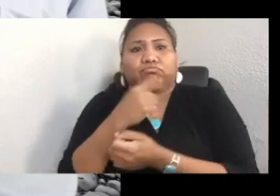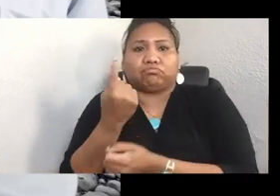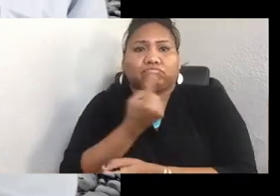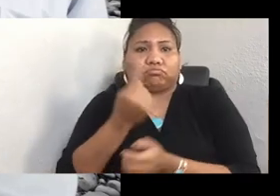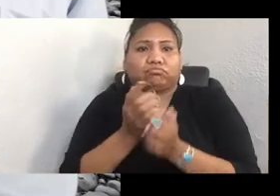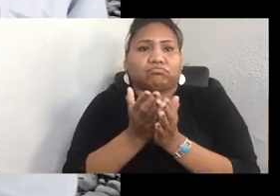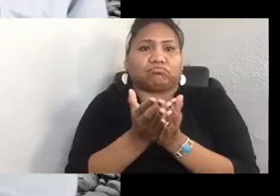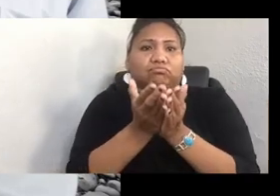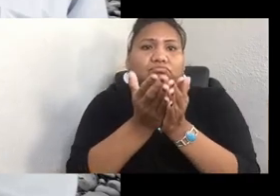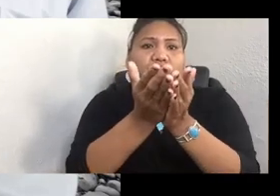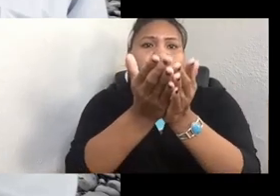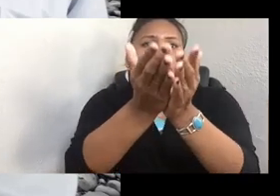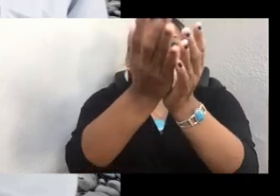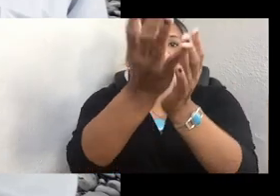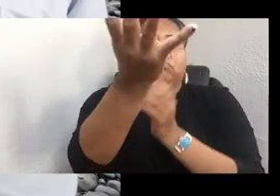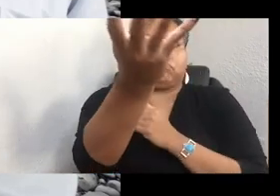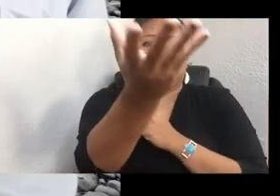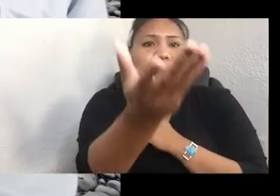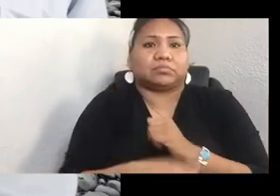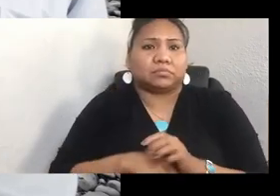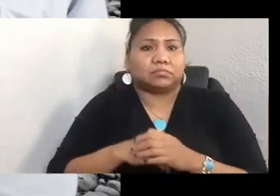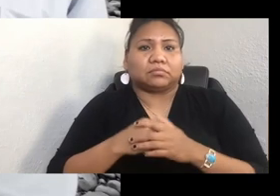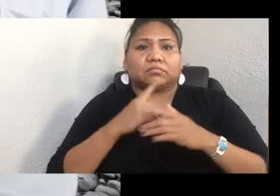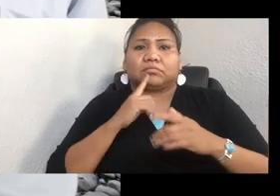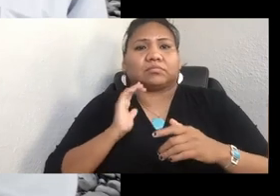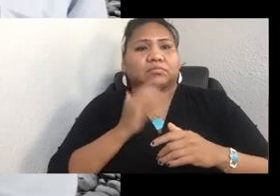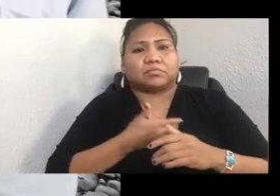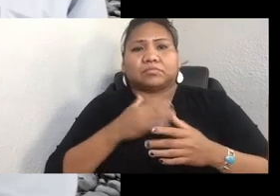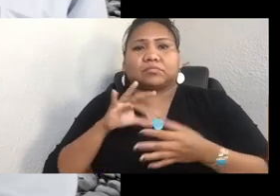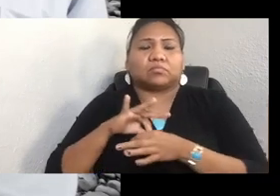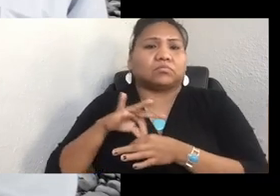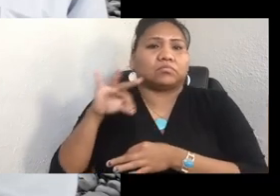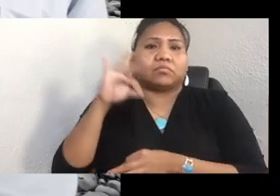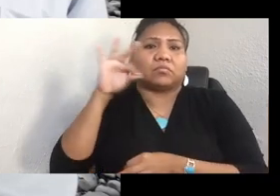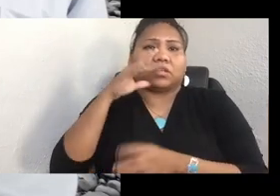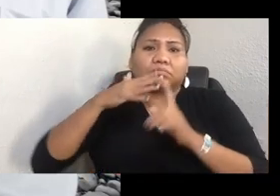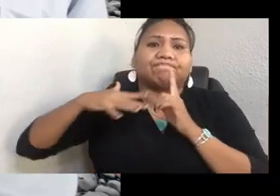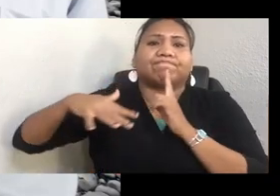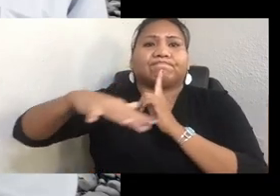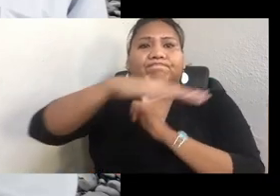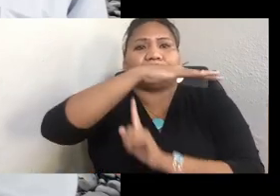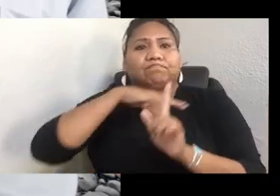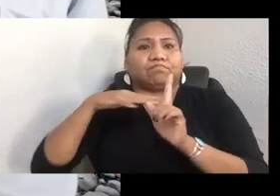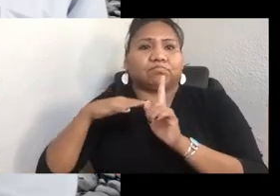So we have the spirits all the way around us, on the land, in the air, in the waters.